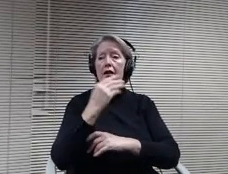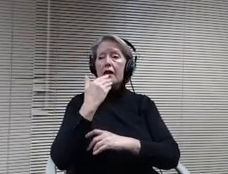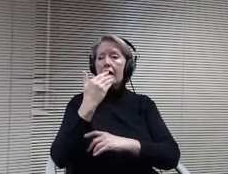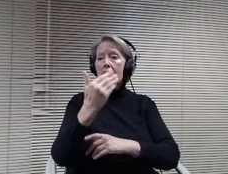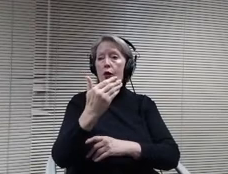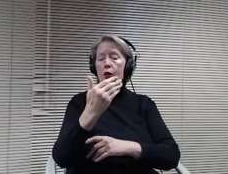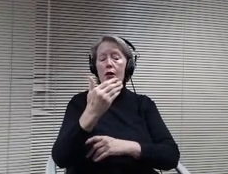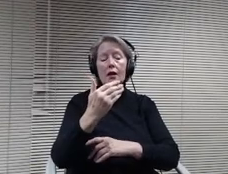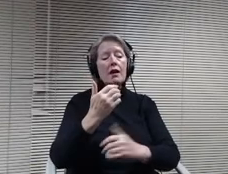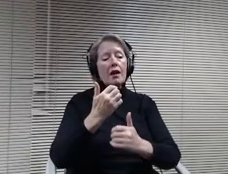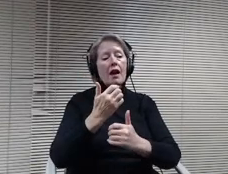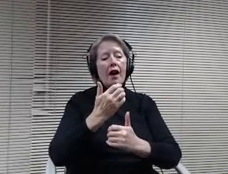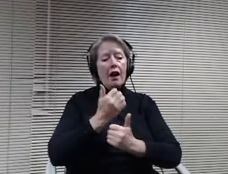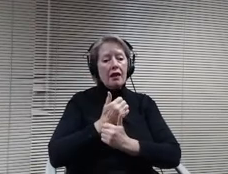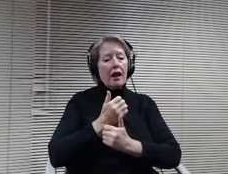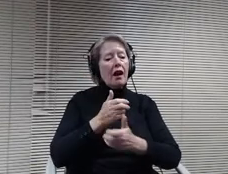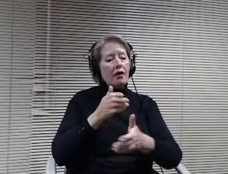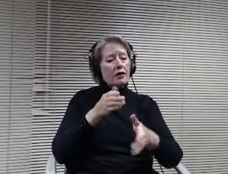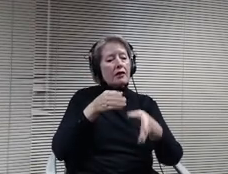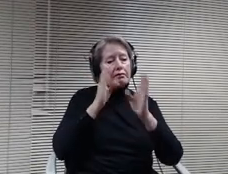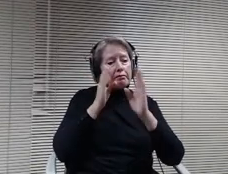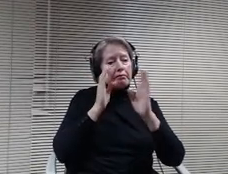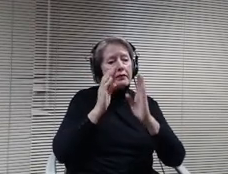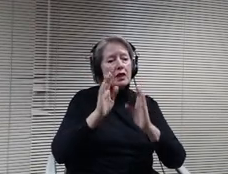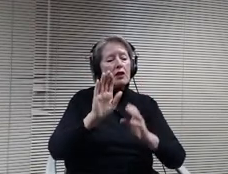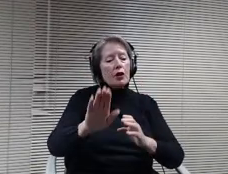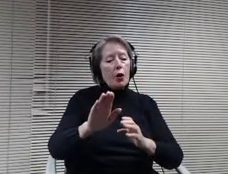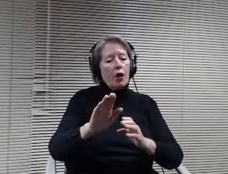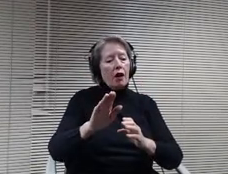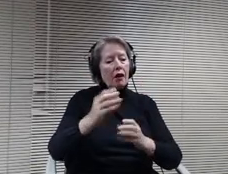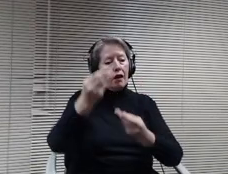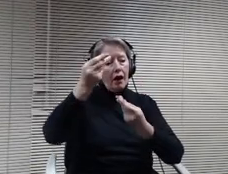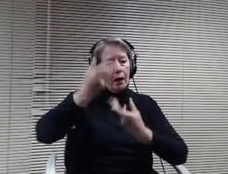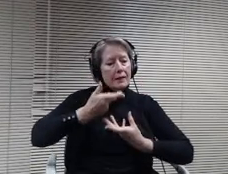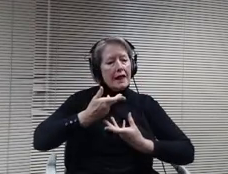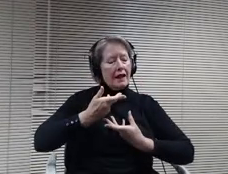idea of the immigration project. I think that is so great for our